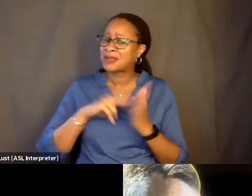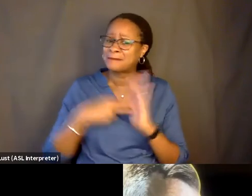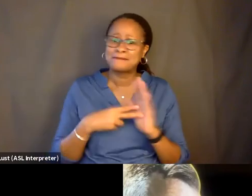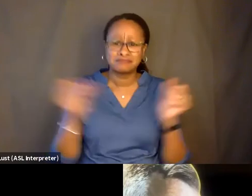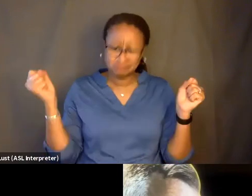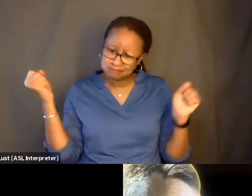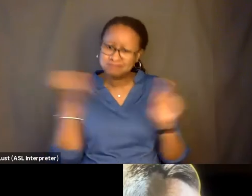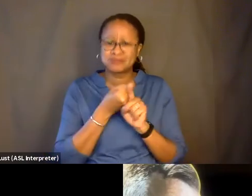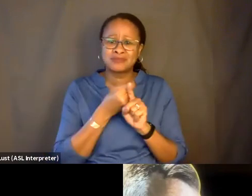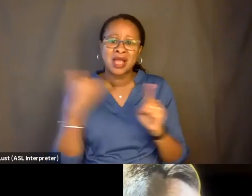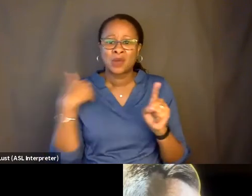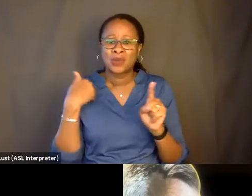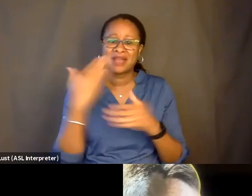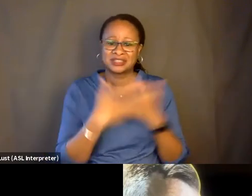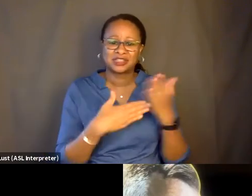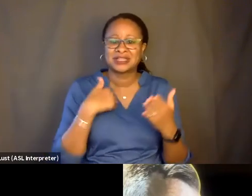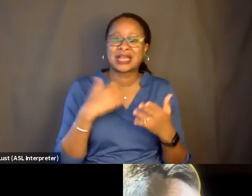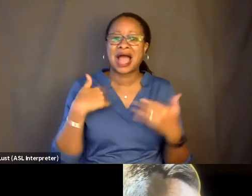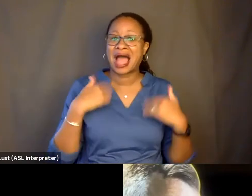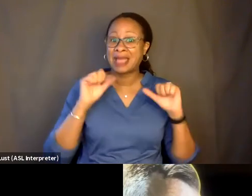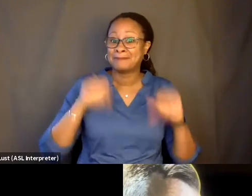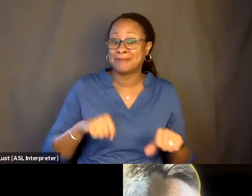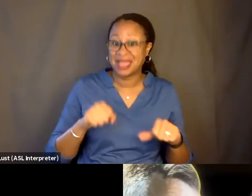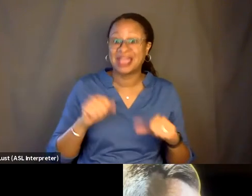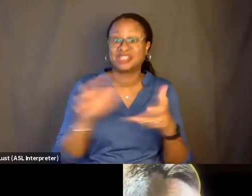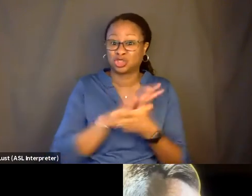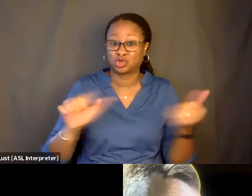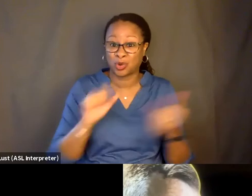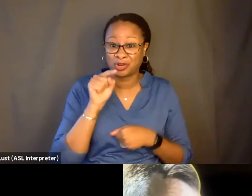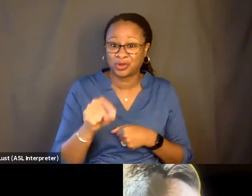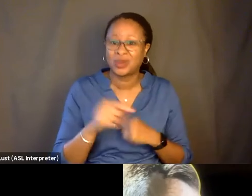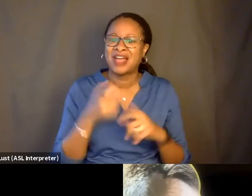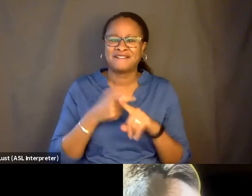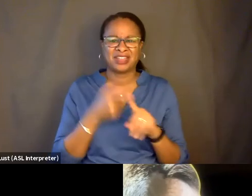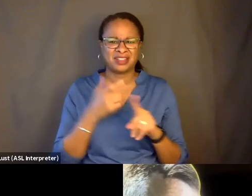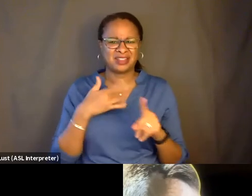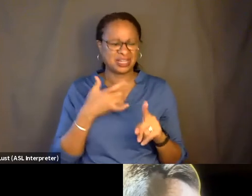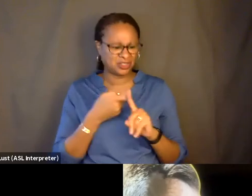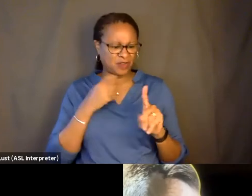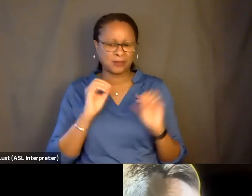we have a series like "I May Destroy You," like, feeling like it's coming out of nowhere. But then I went back and I watched